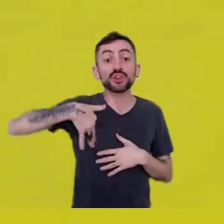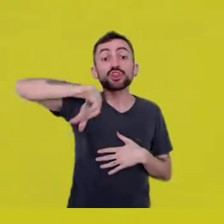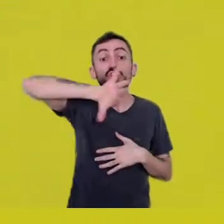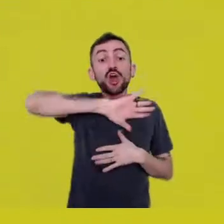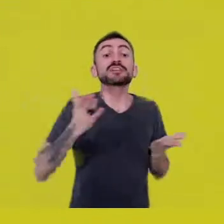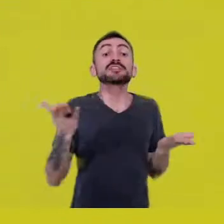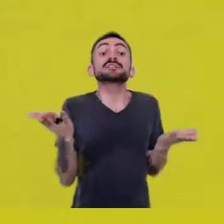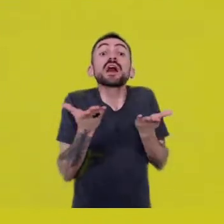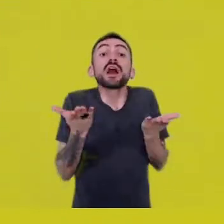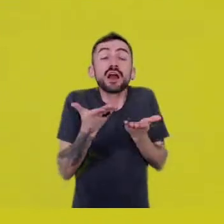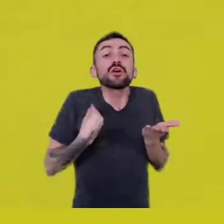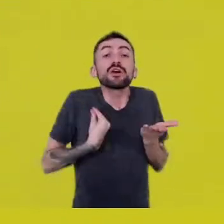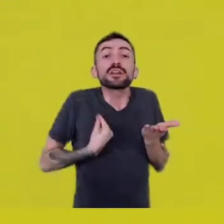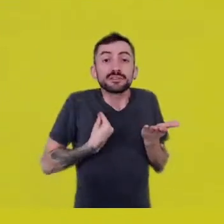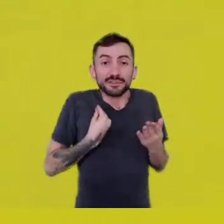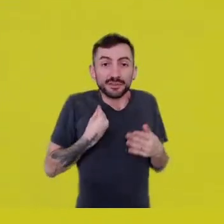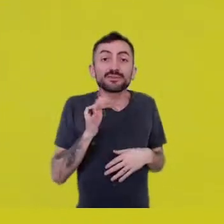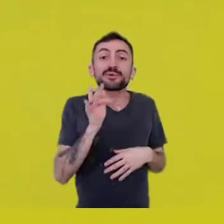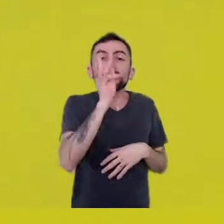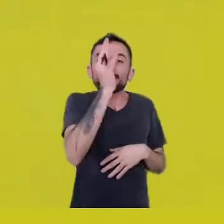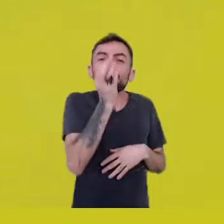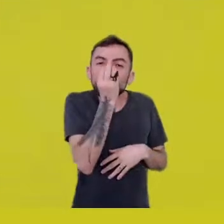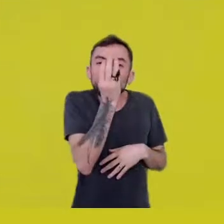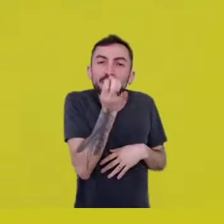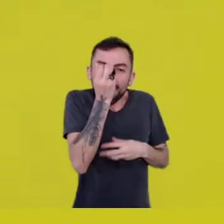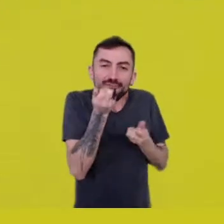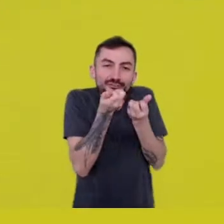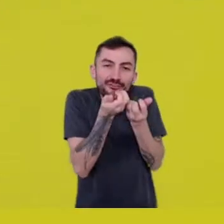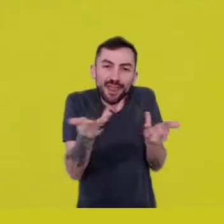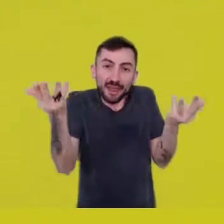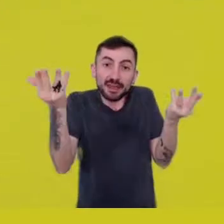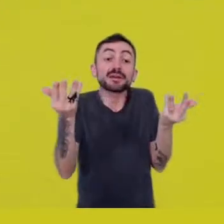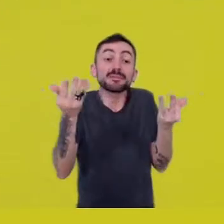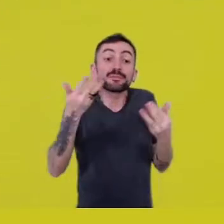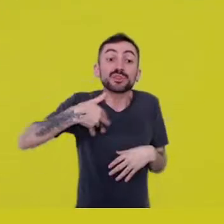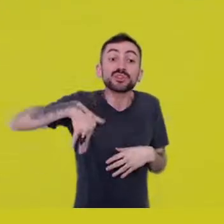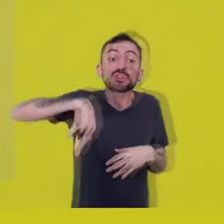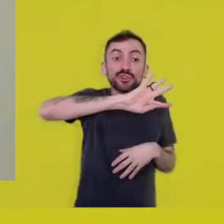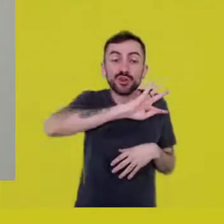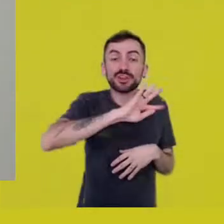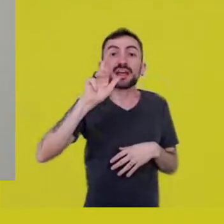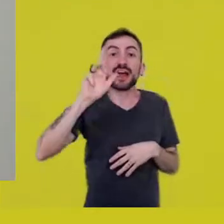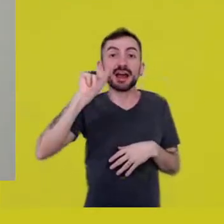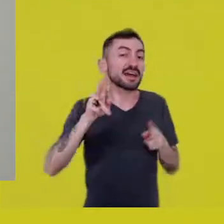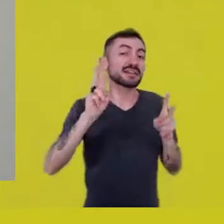and taru andé is a ritual we perform on September 21 or 22,